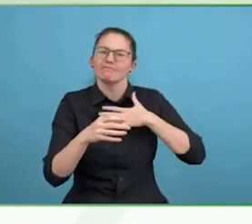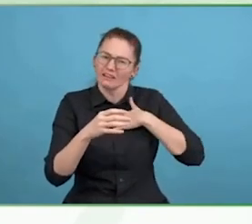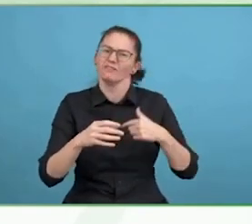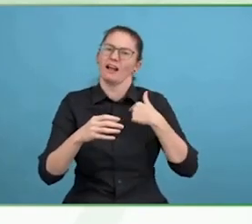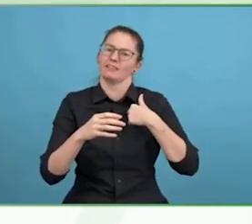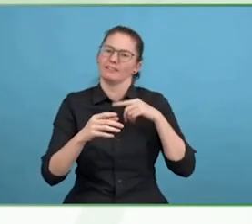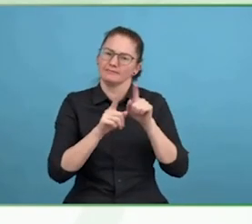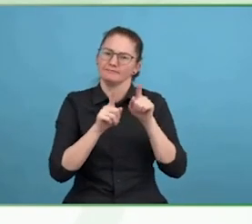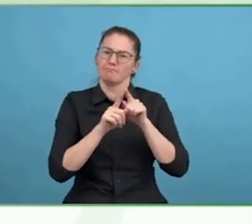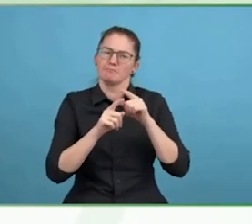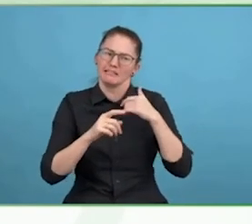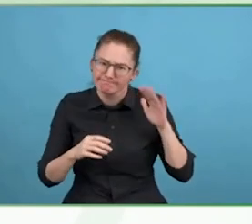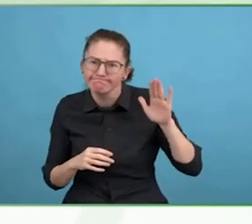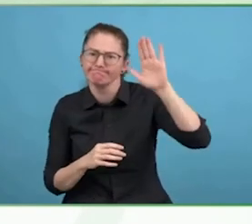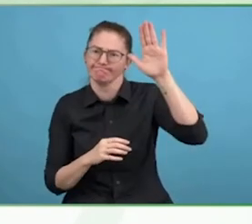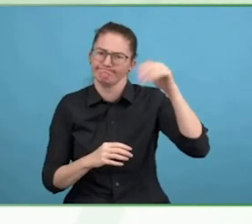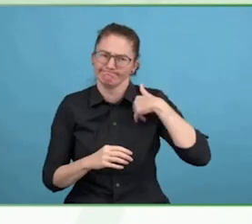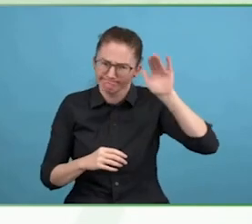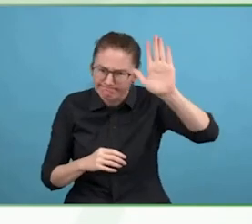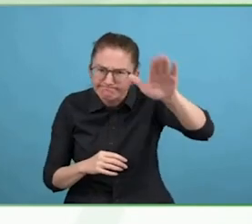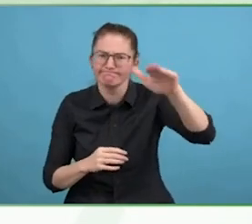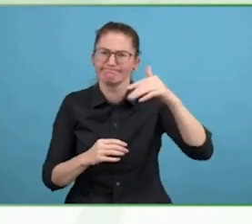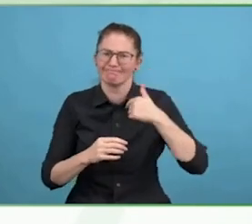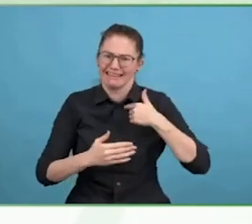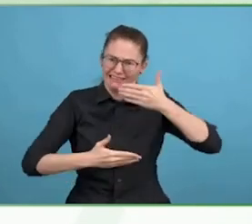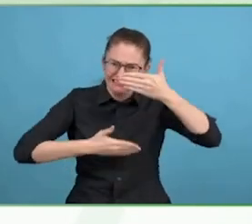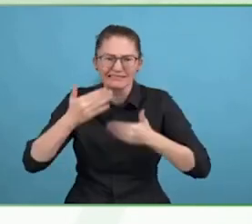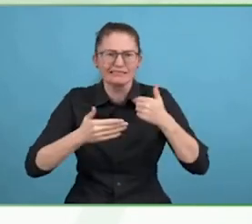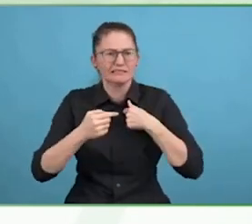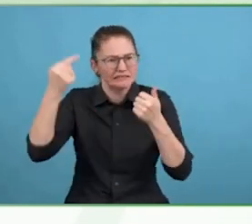Slow down and realise that you alone cannot do it.